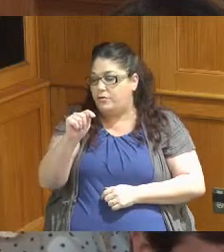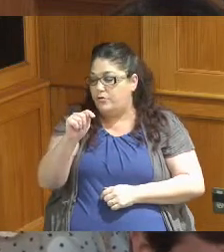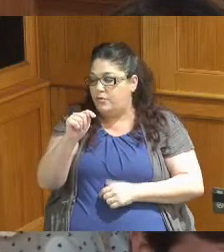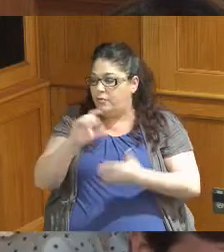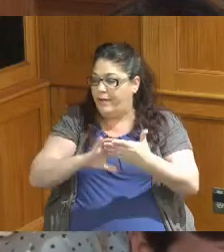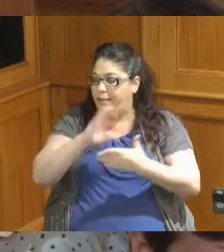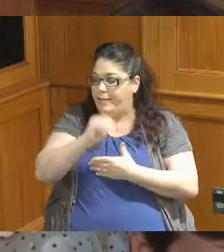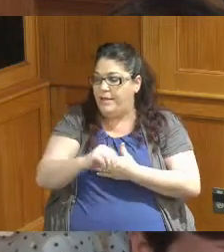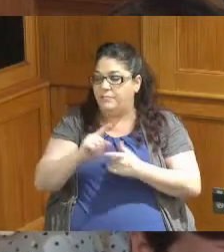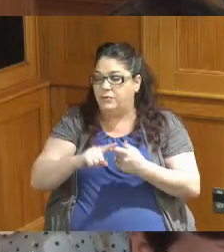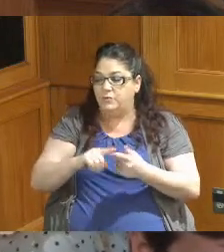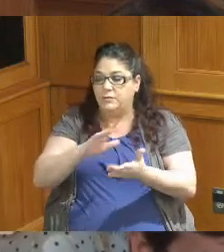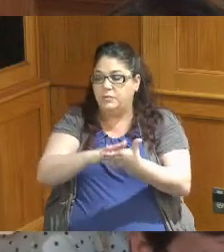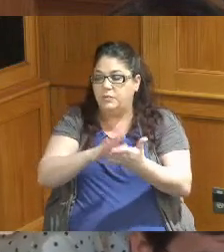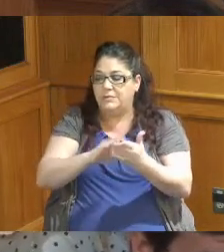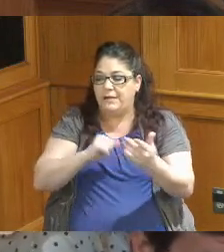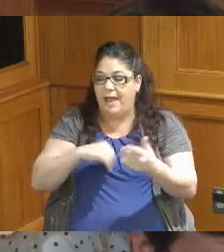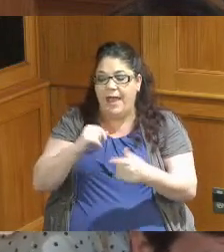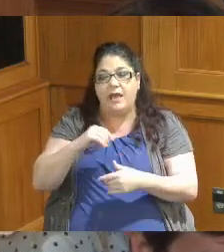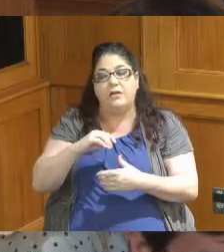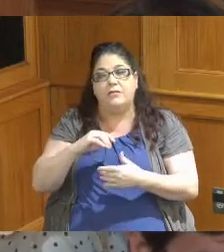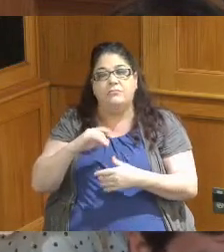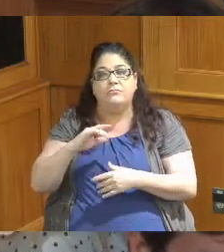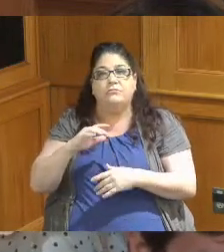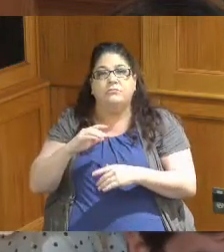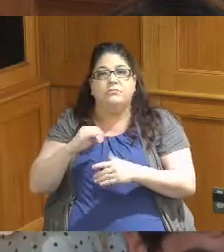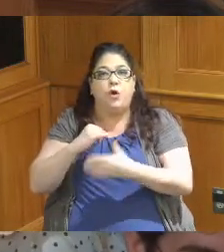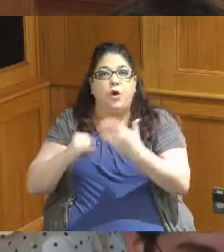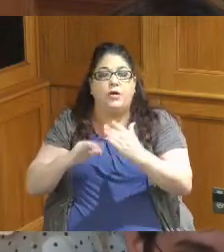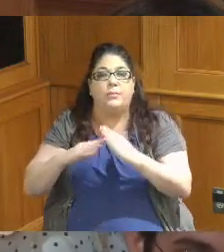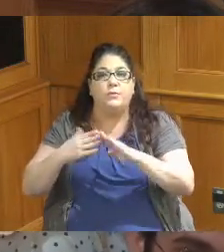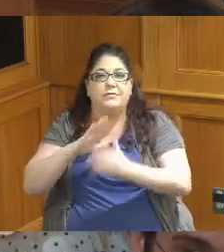recreation centers throughout Cincinnati which is where they will train teachers